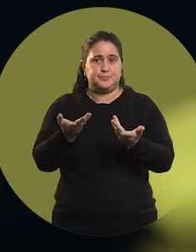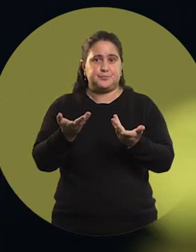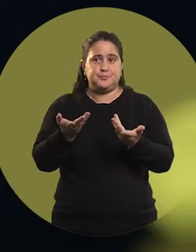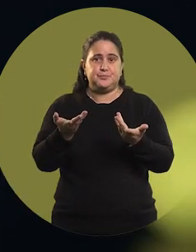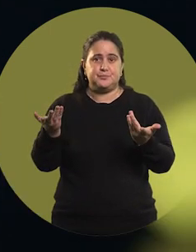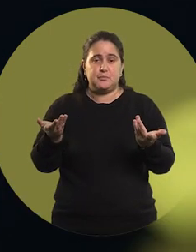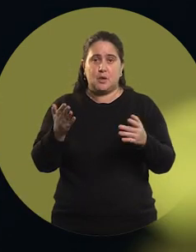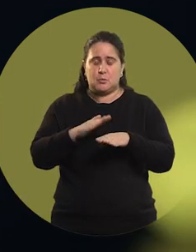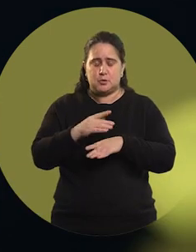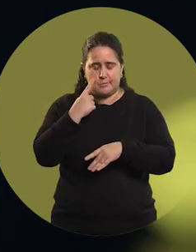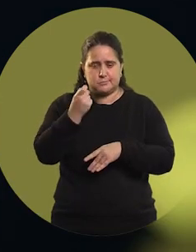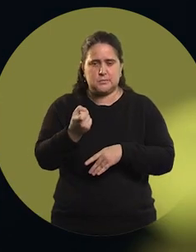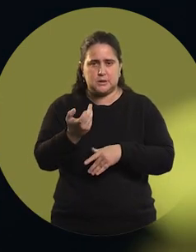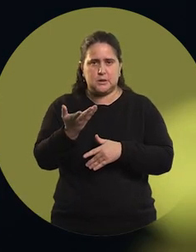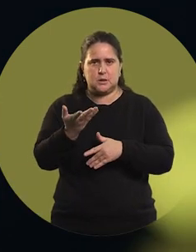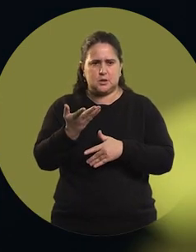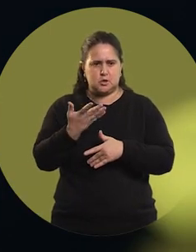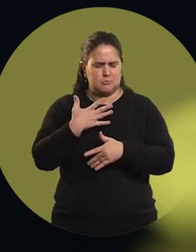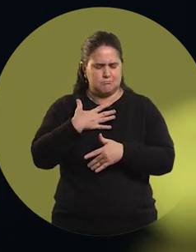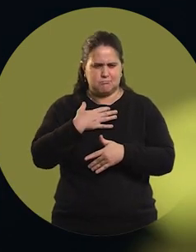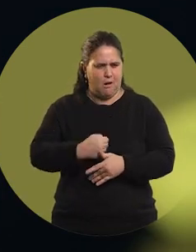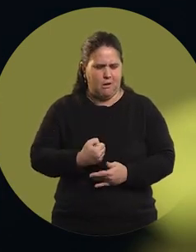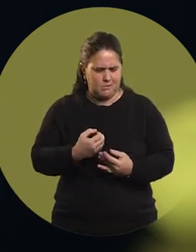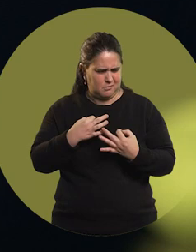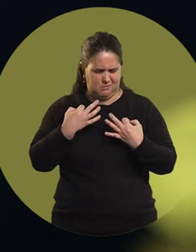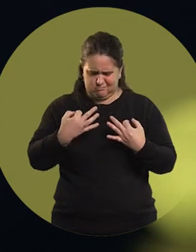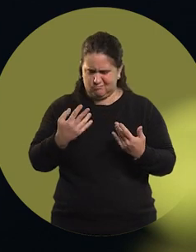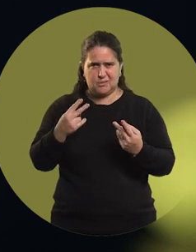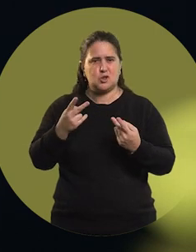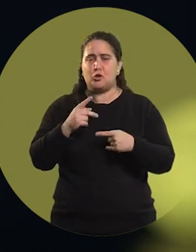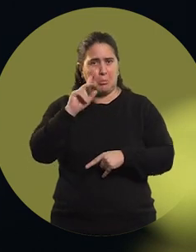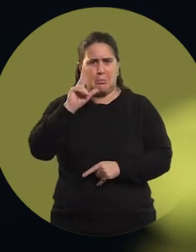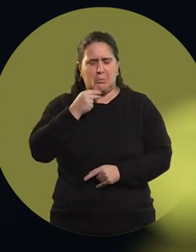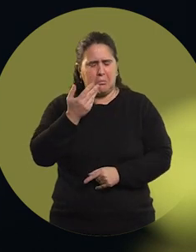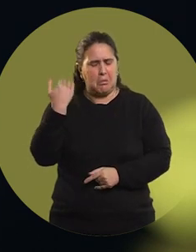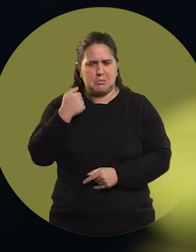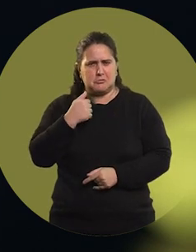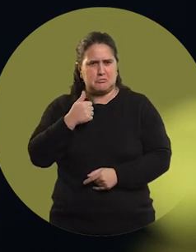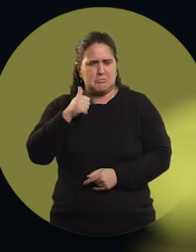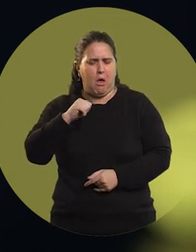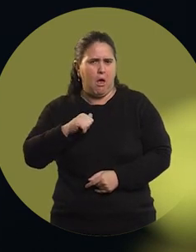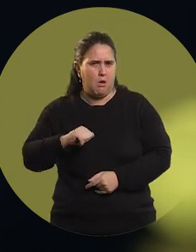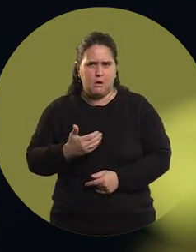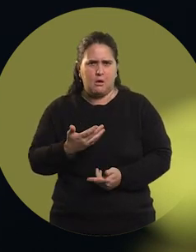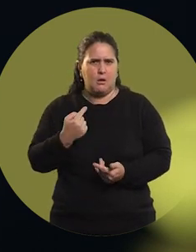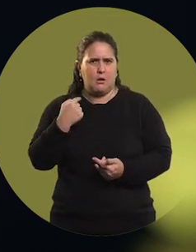I only realized how bad it was, because I hadn't realized it then,